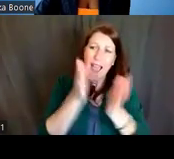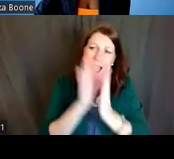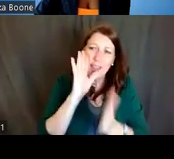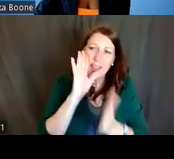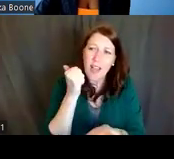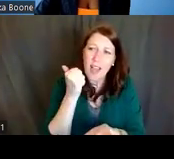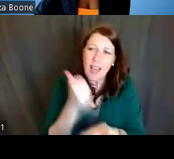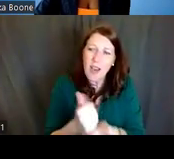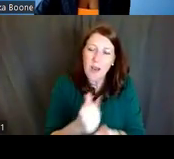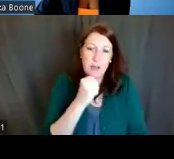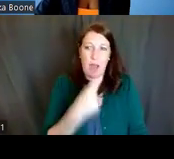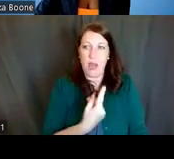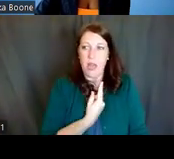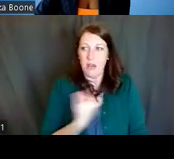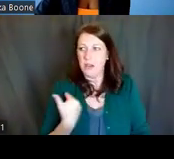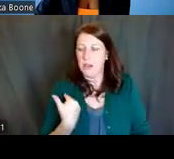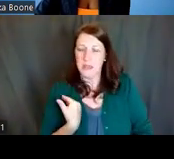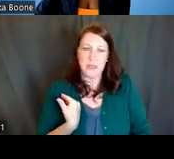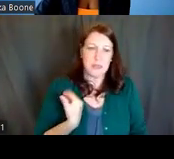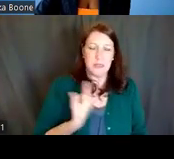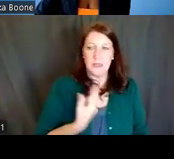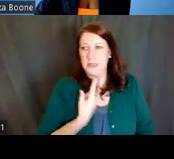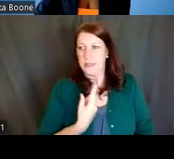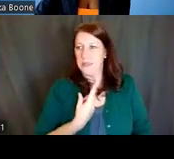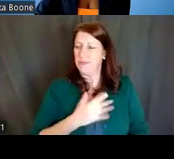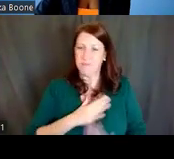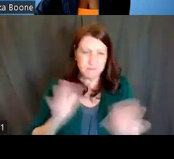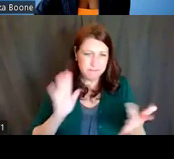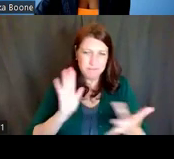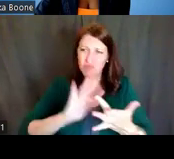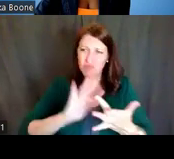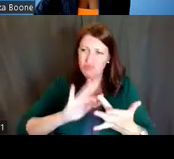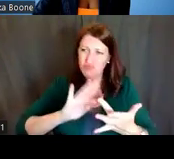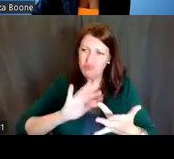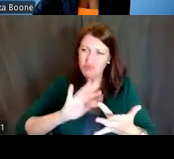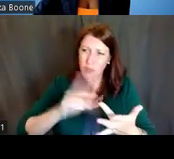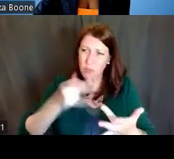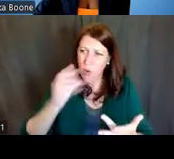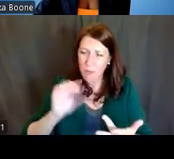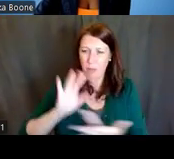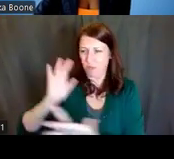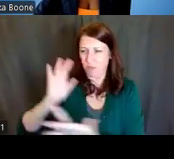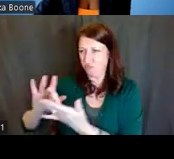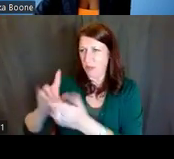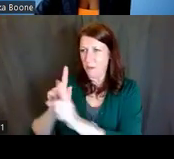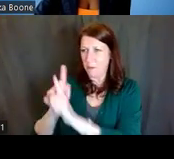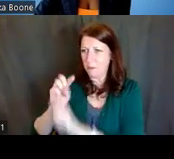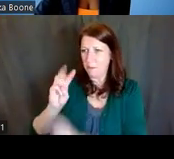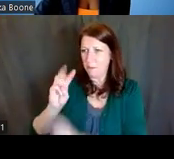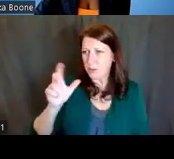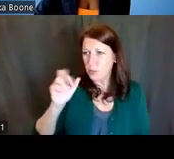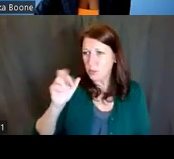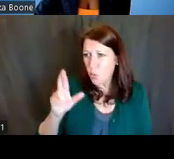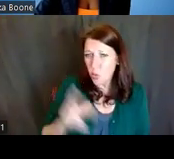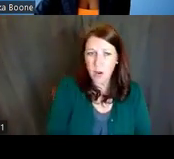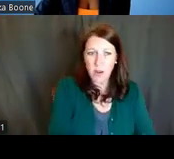Make sure you contact your program officers early, and stay in contact with your mentors. Also, sign up for guide FOA alerts.